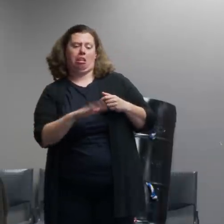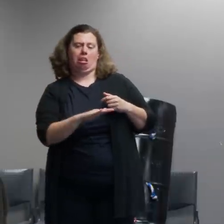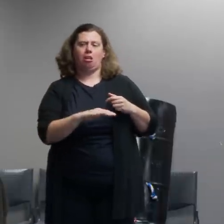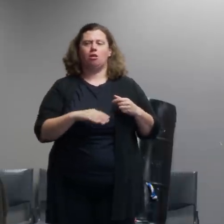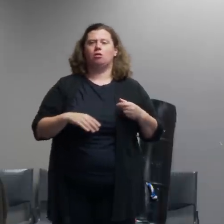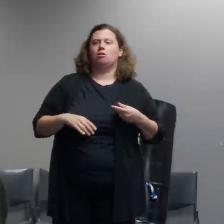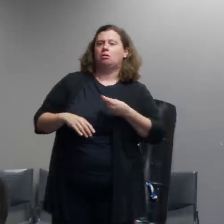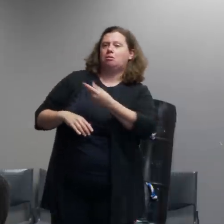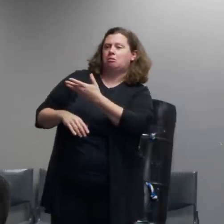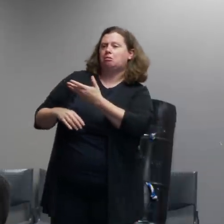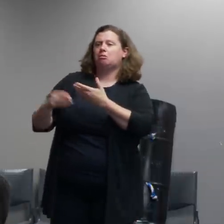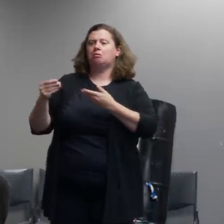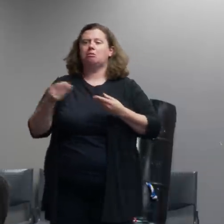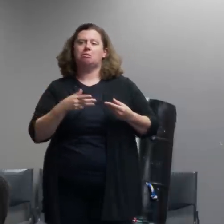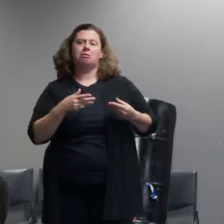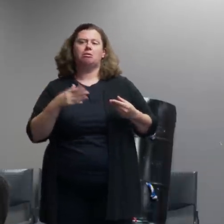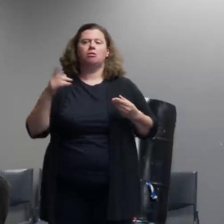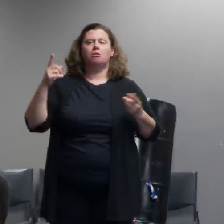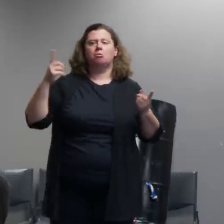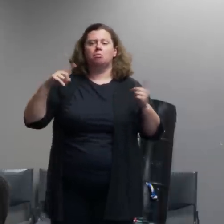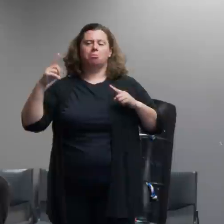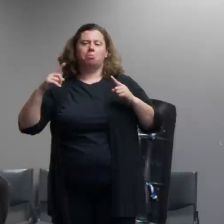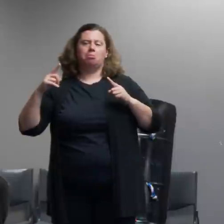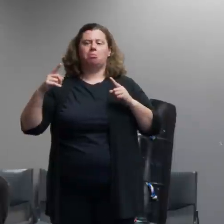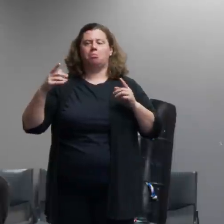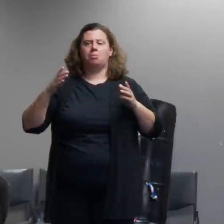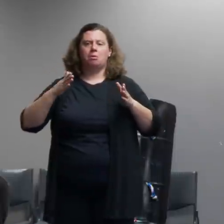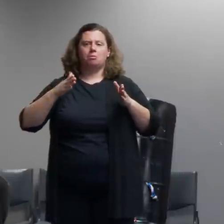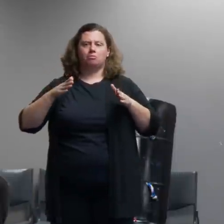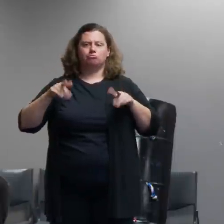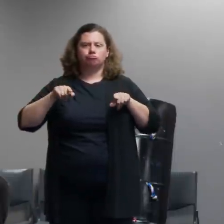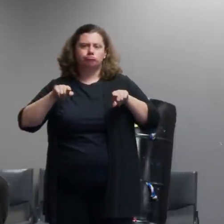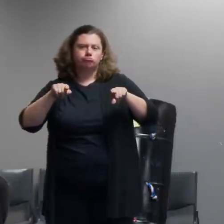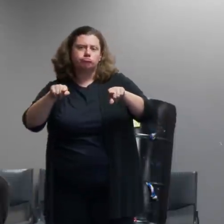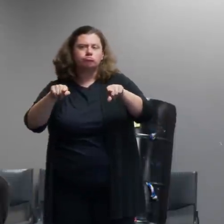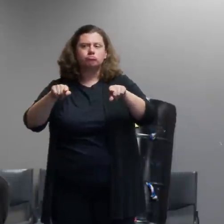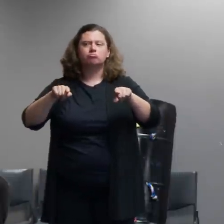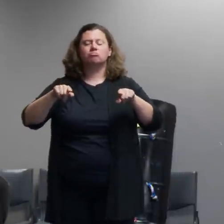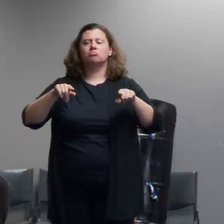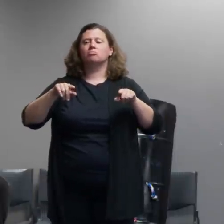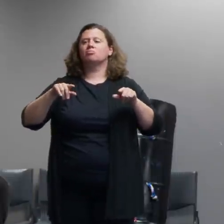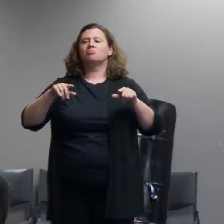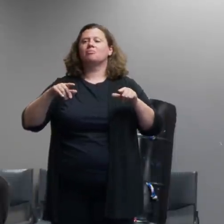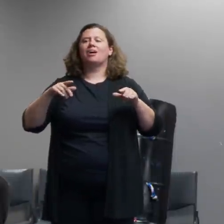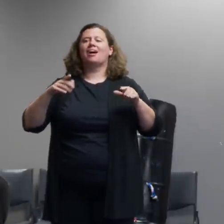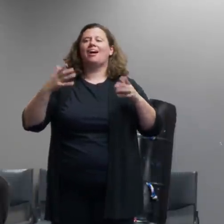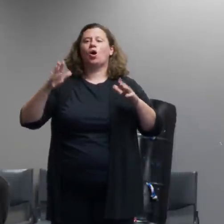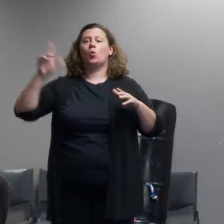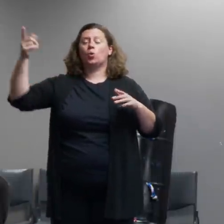coordinate efforts a little bit because you don't want two uncoordinated efforts going on in a situation like this and our